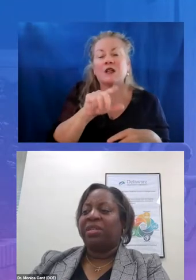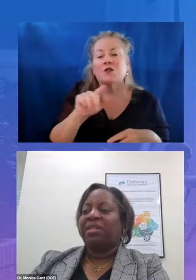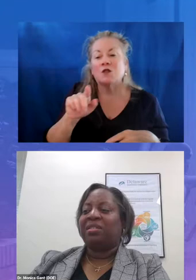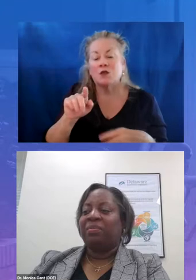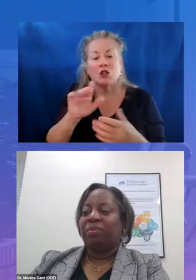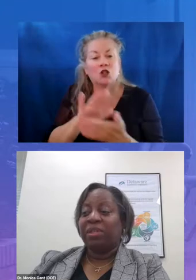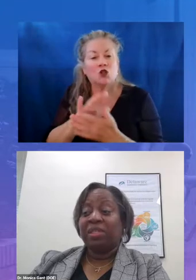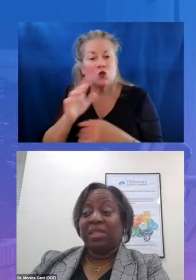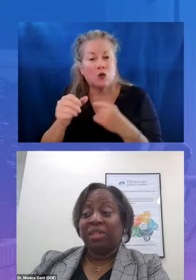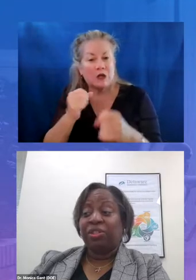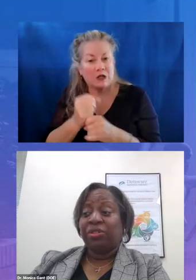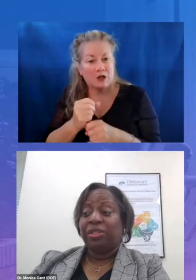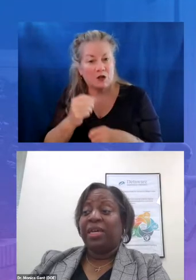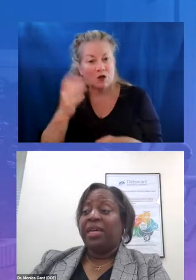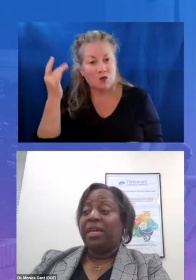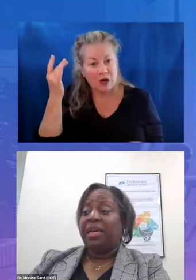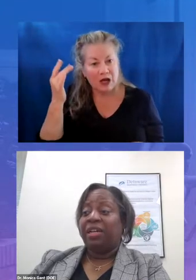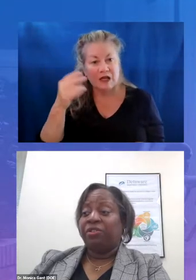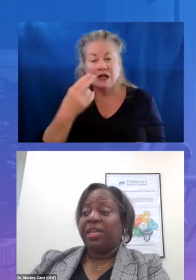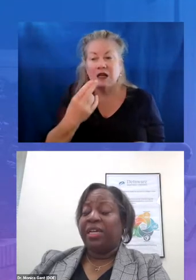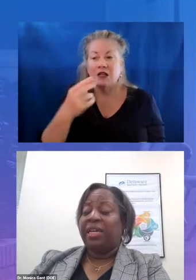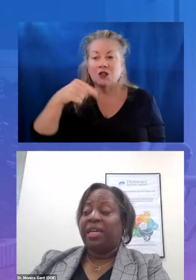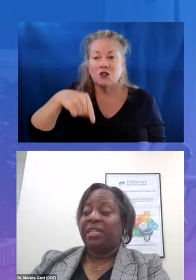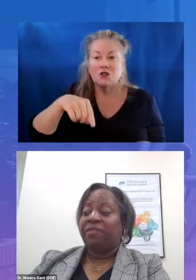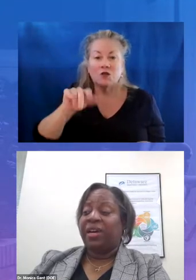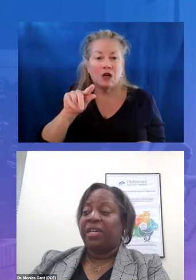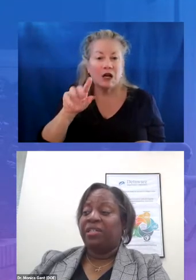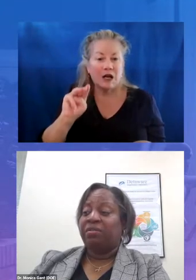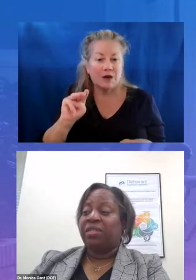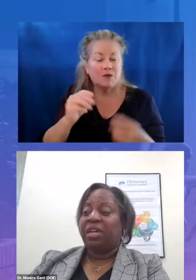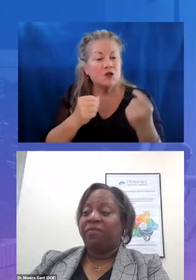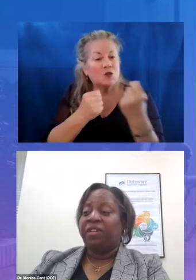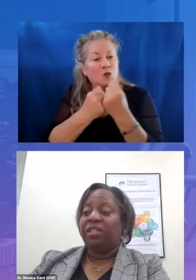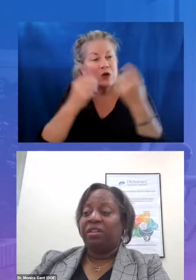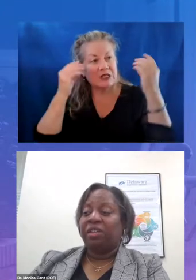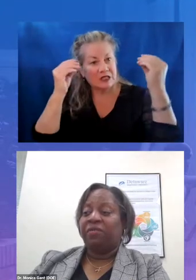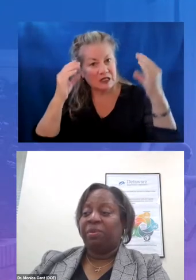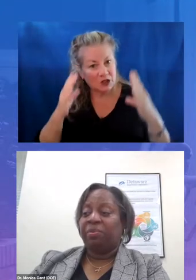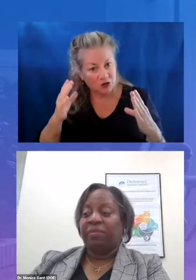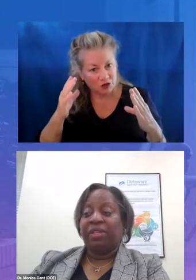supports teachers in understanding and identifying students unfinished learning from the previous